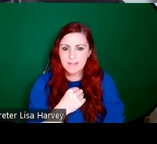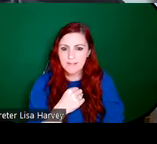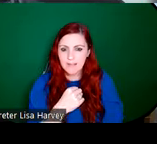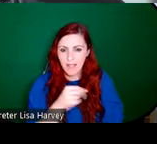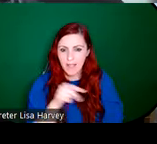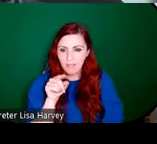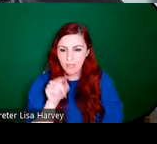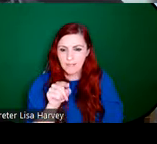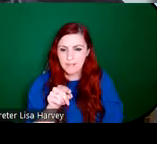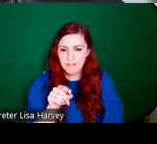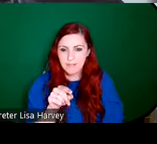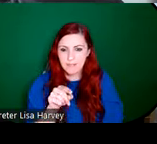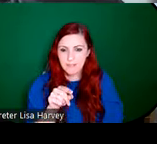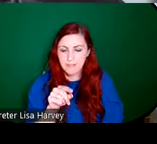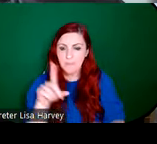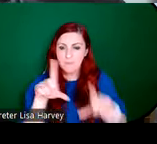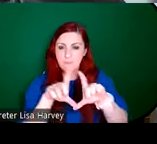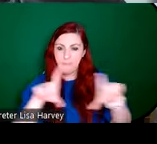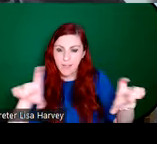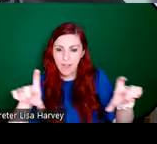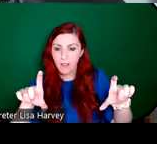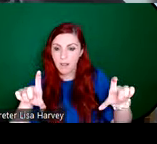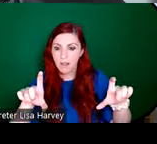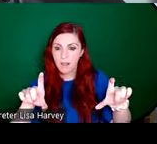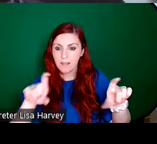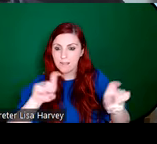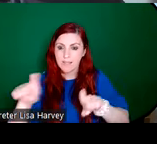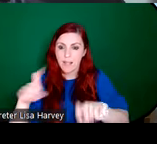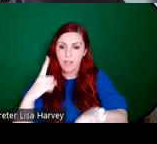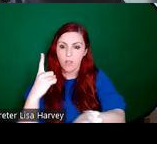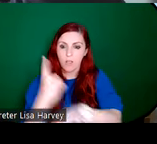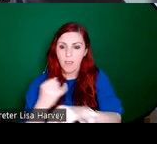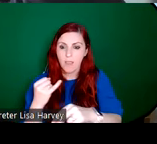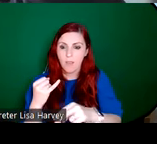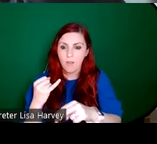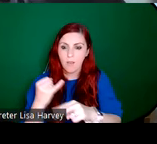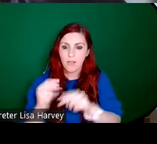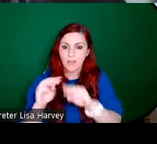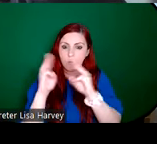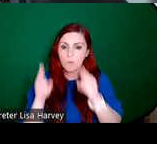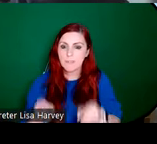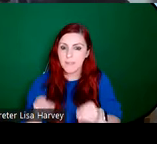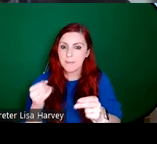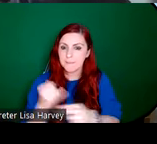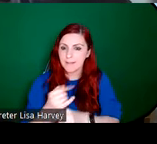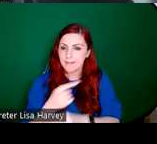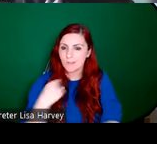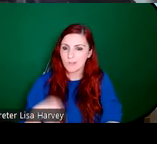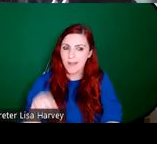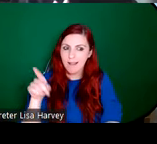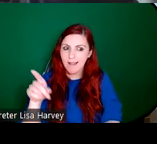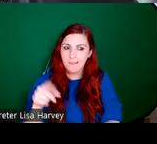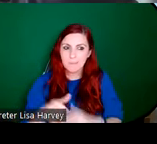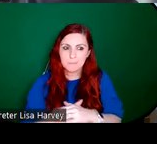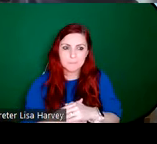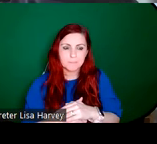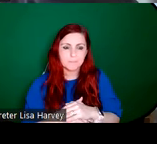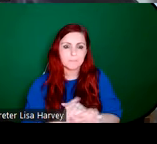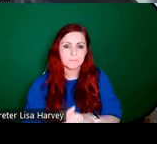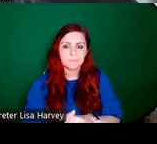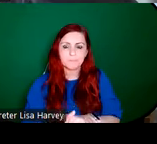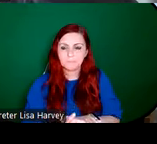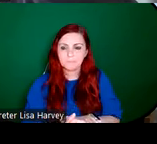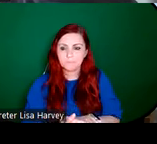this panel is located in the Colonial Museum in Penang. Catherine O'Brien was